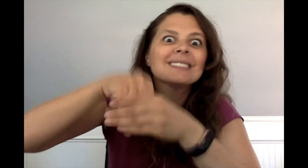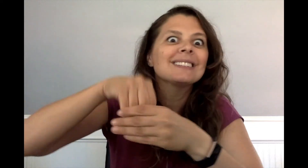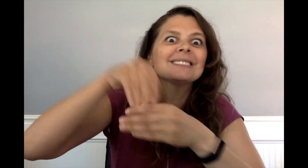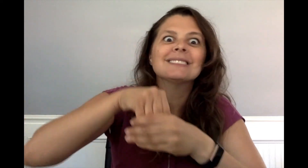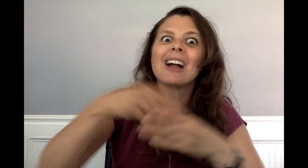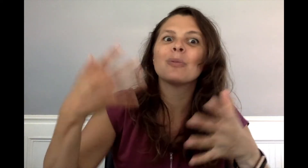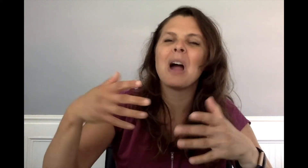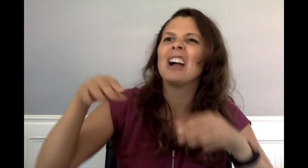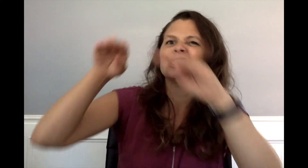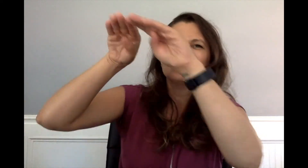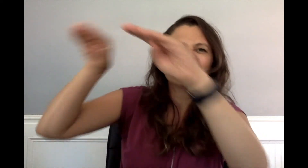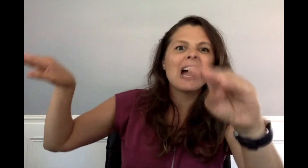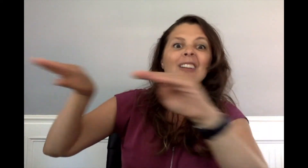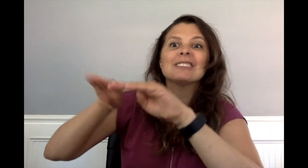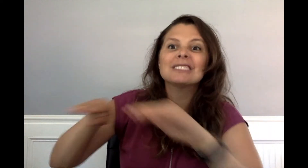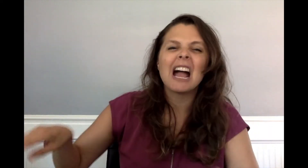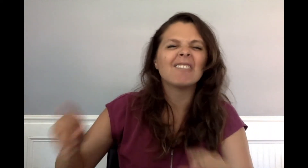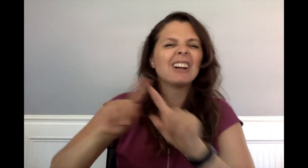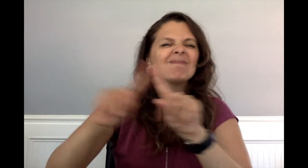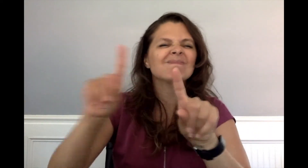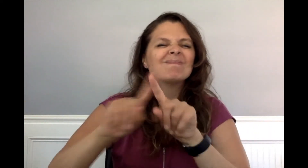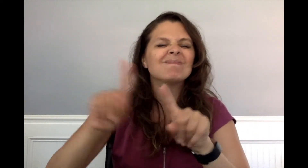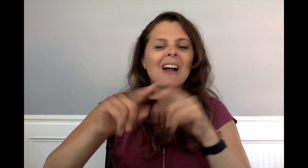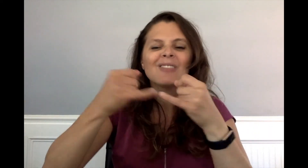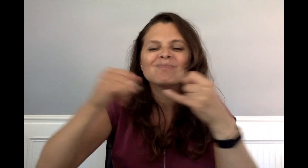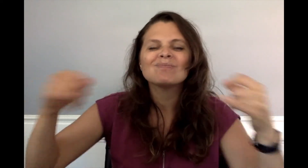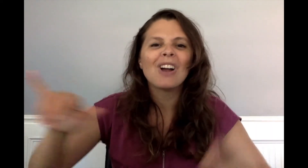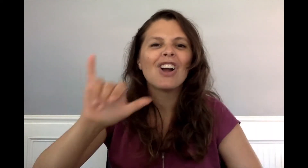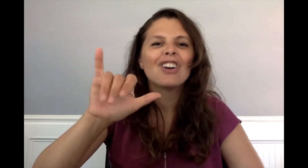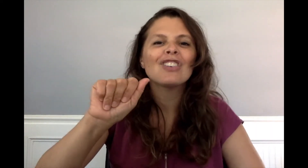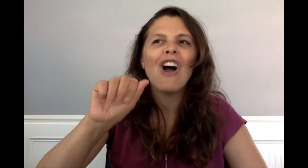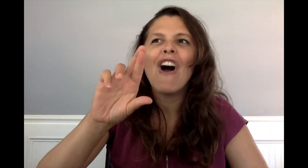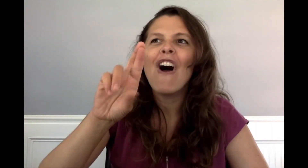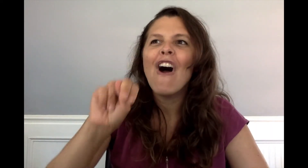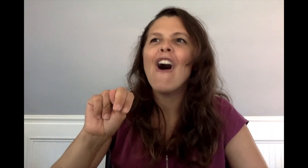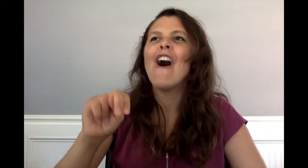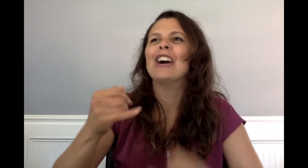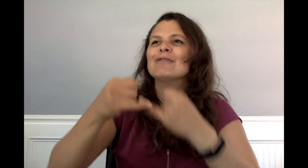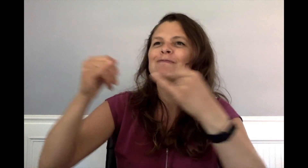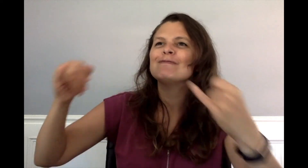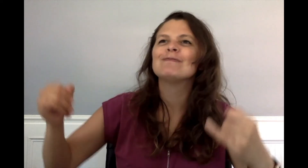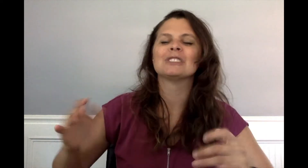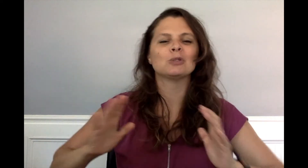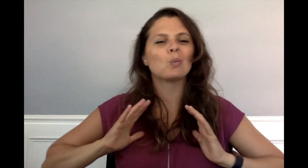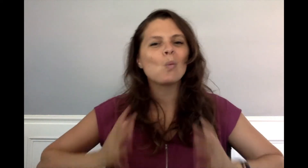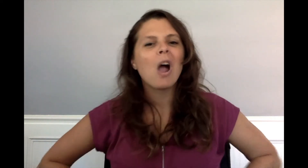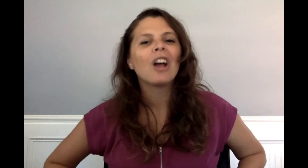Charlie saw shelves of colorful yarn,